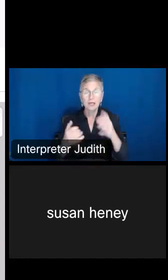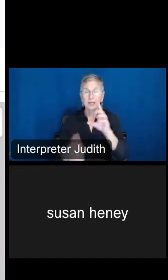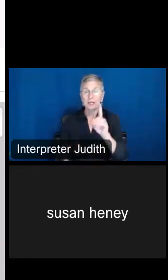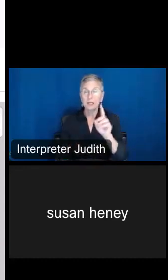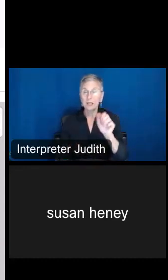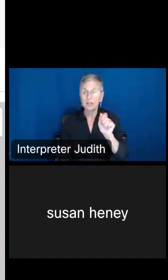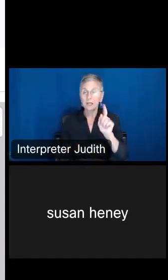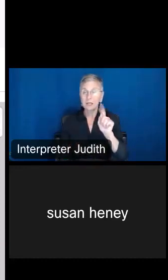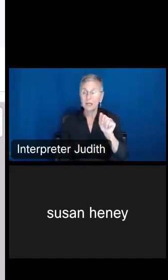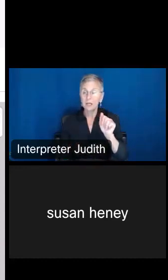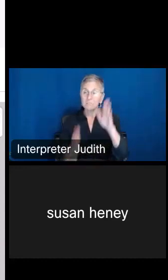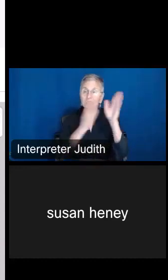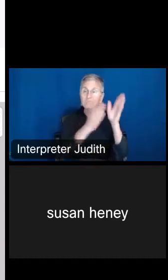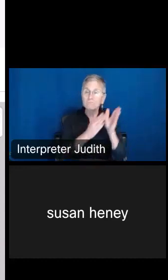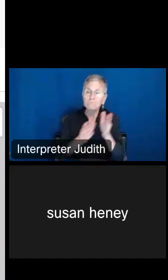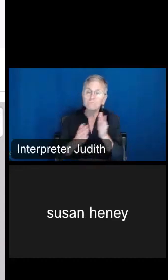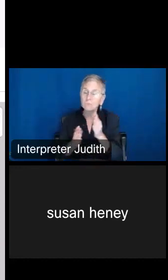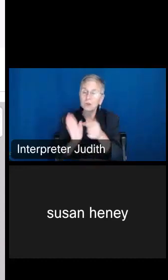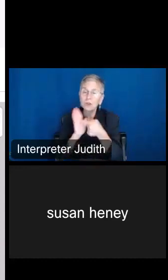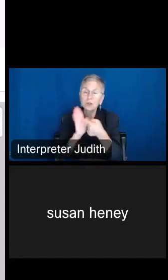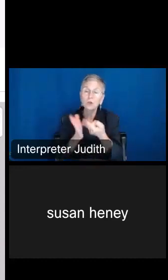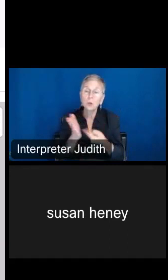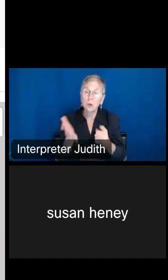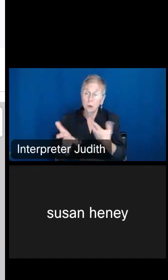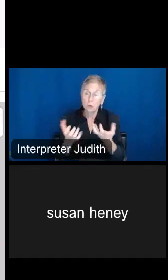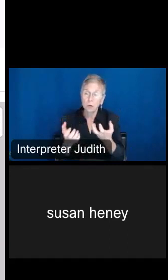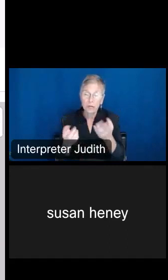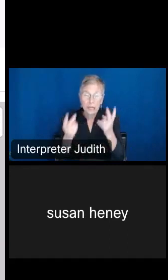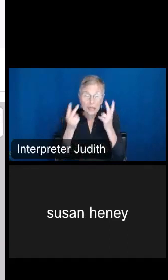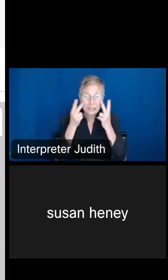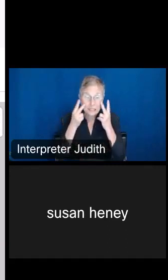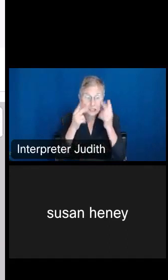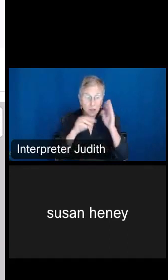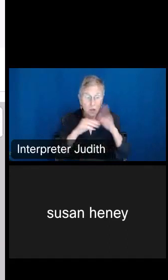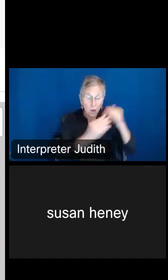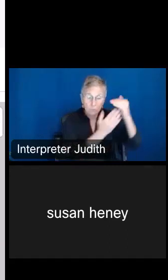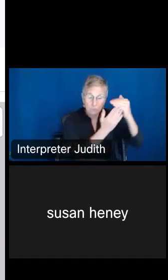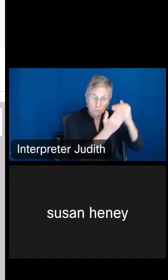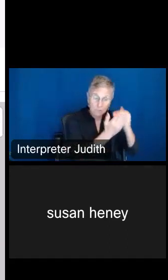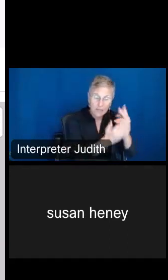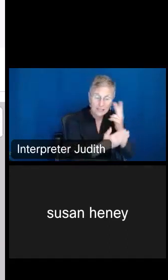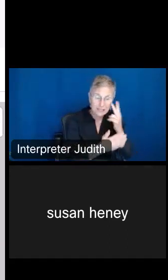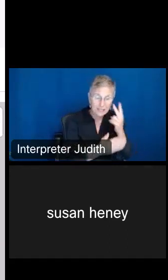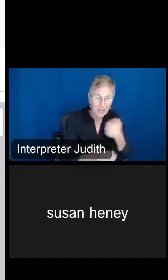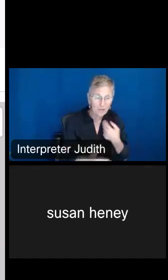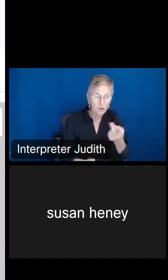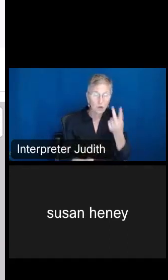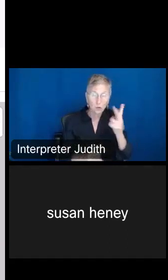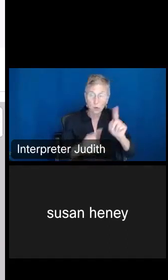the way I want it. I can see on my legend that I have two census tracts that fit the